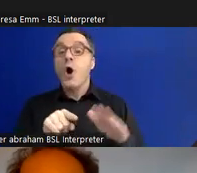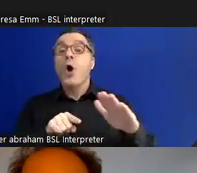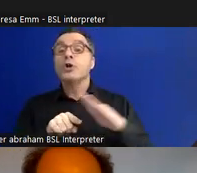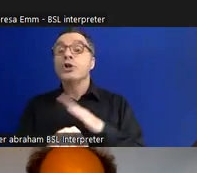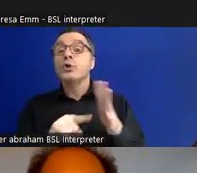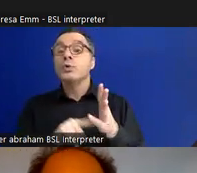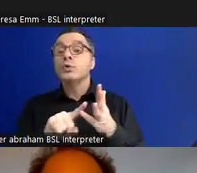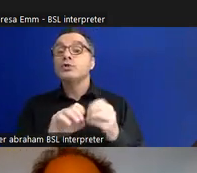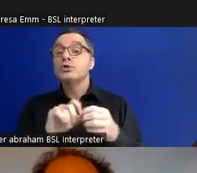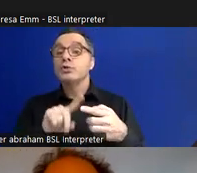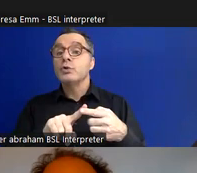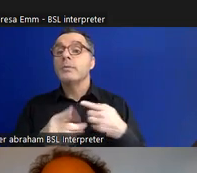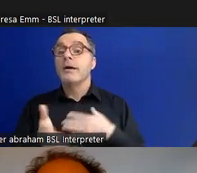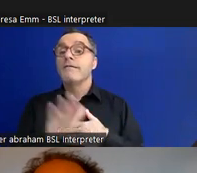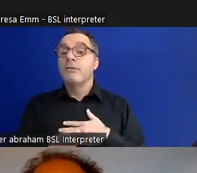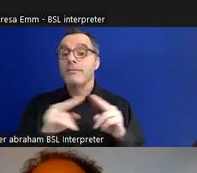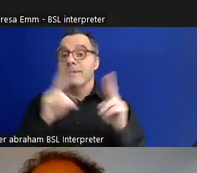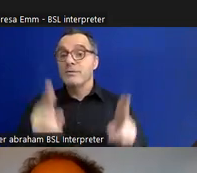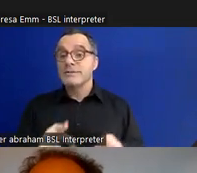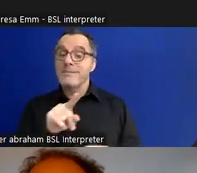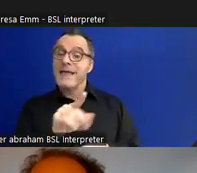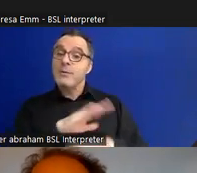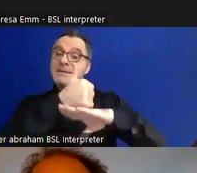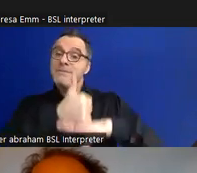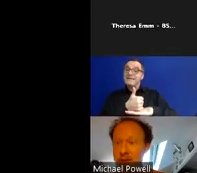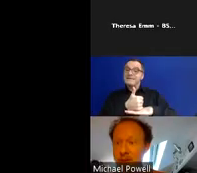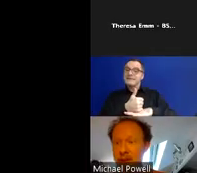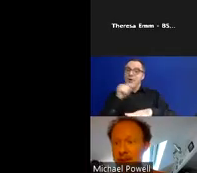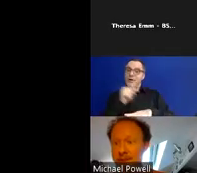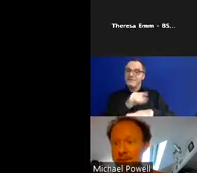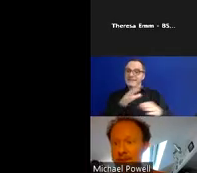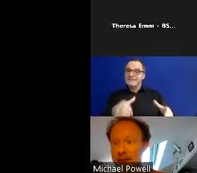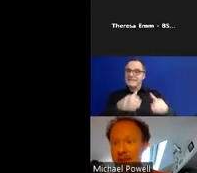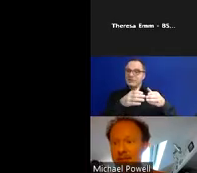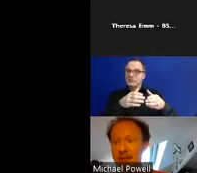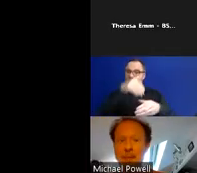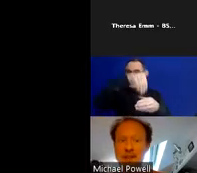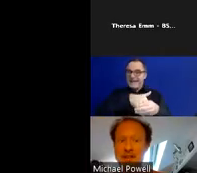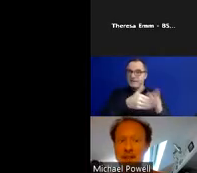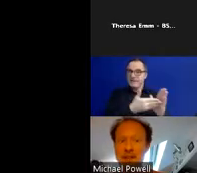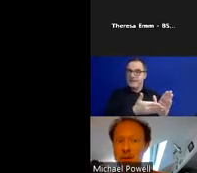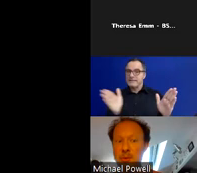see it - formed the basis of this section within the exhibition as well. The images that are used